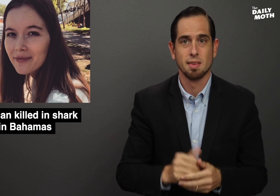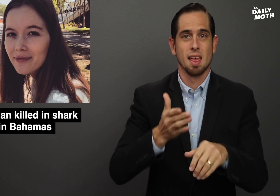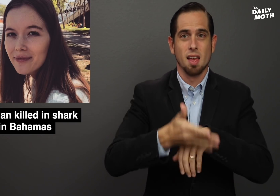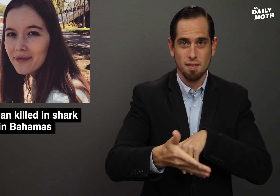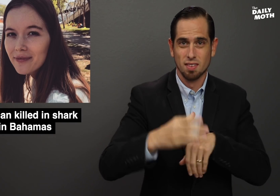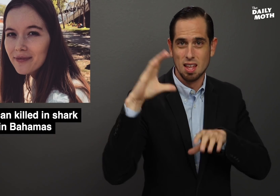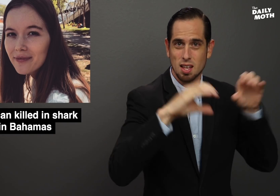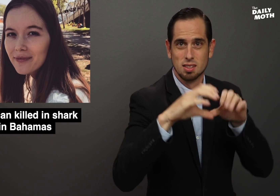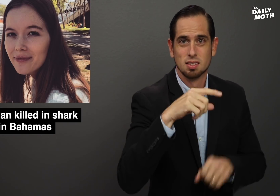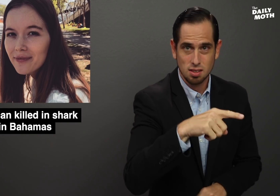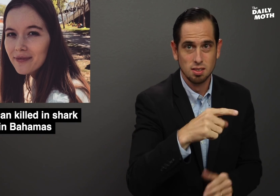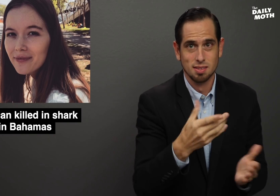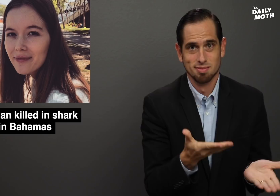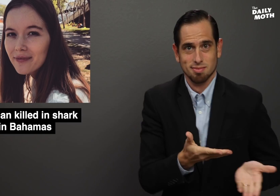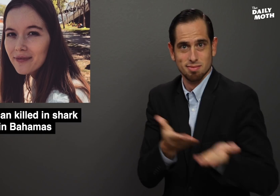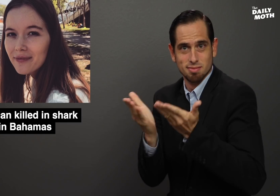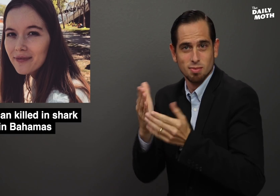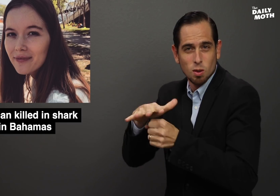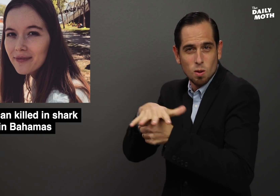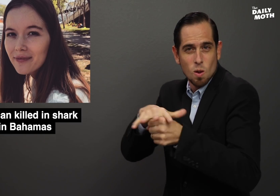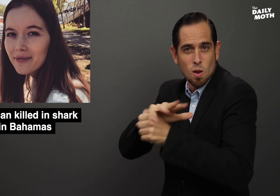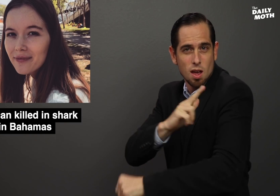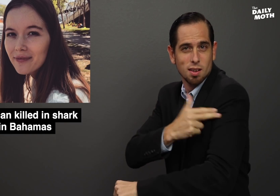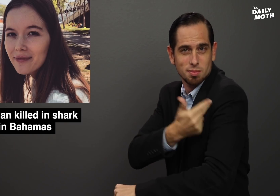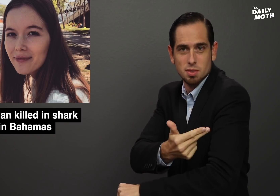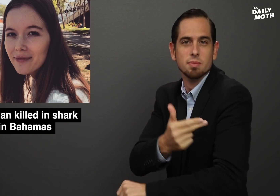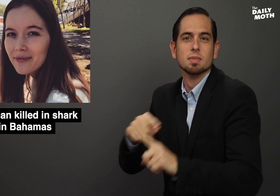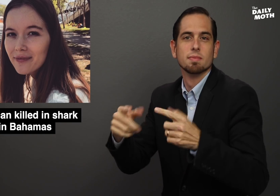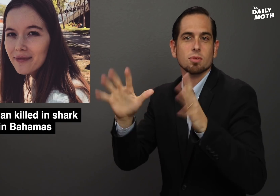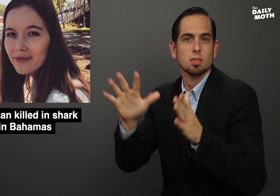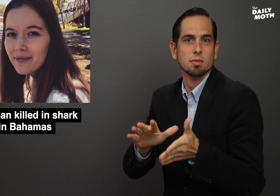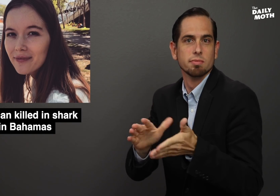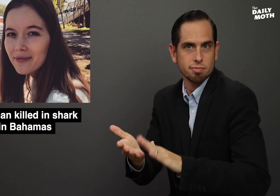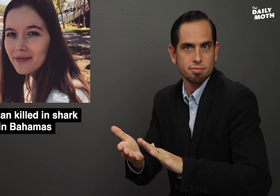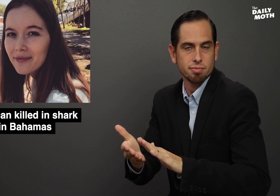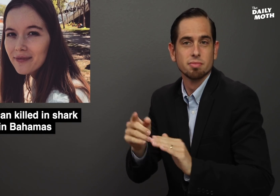After the attack, she was taken to a local hospital, but died.